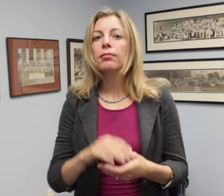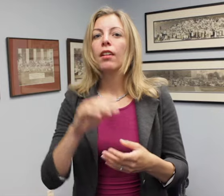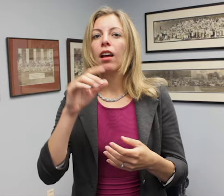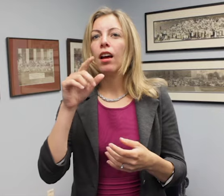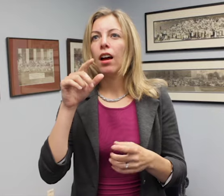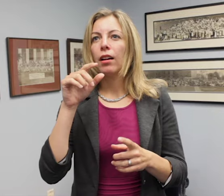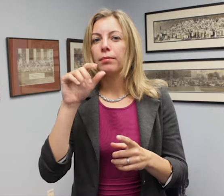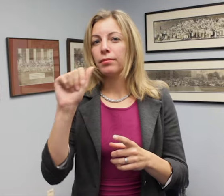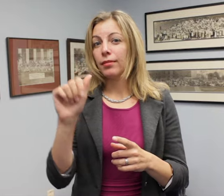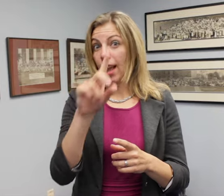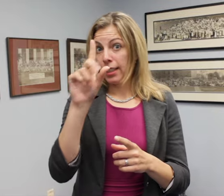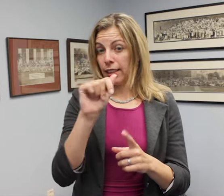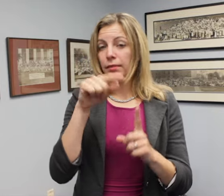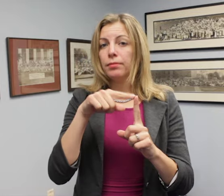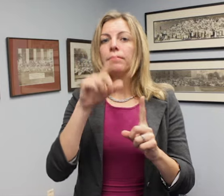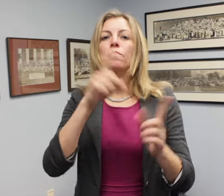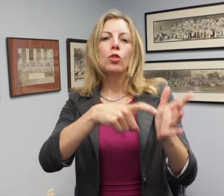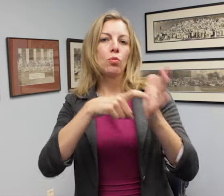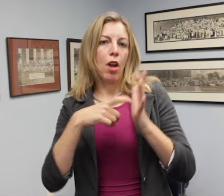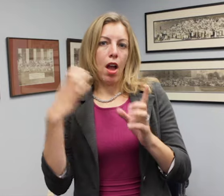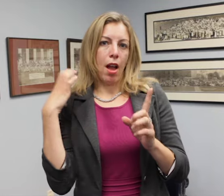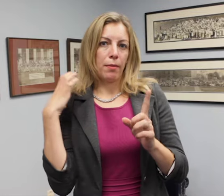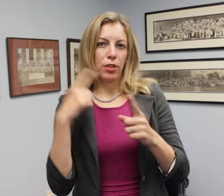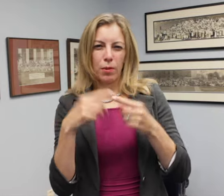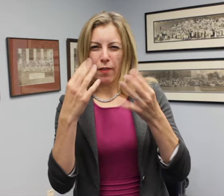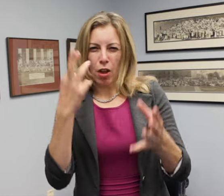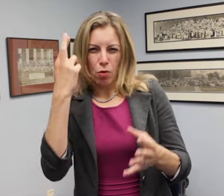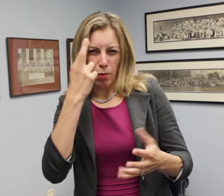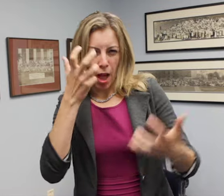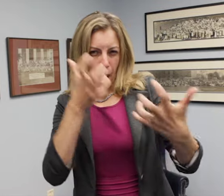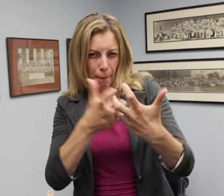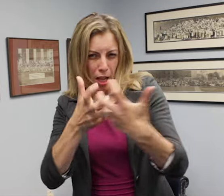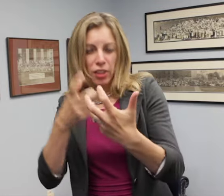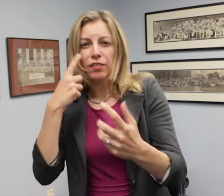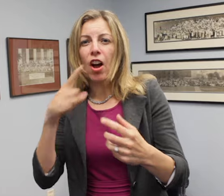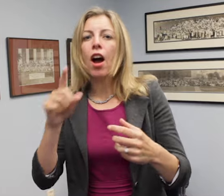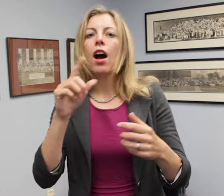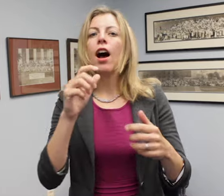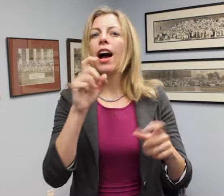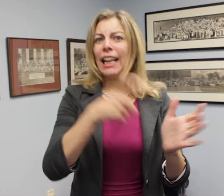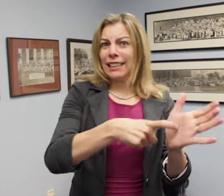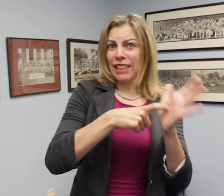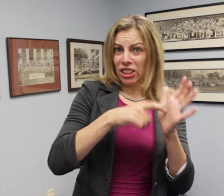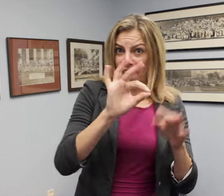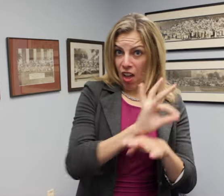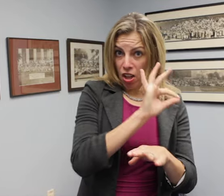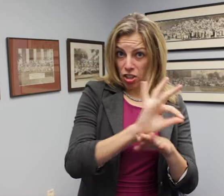Employers must provide reasonable accommodations for (1) essential functions of the job and